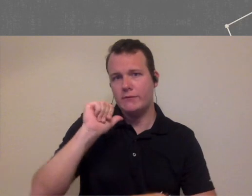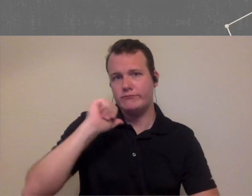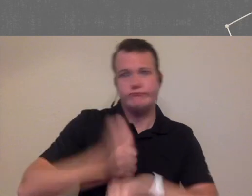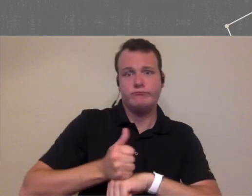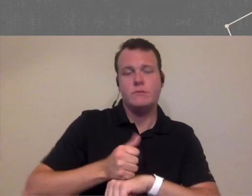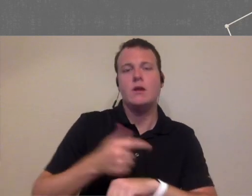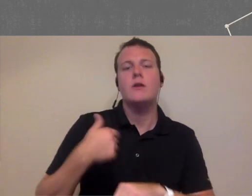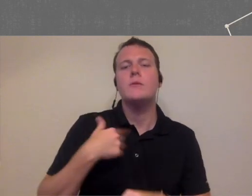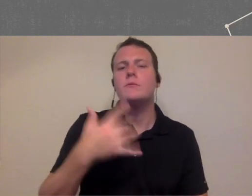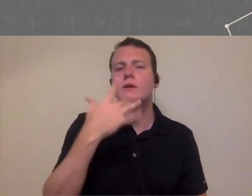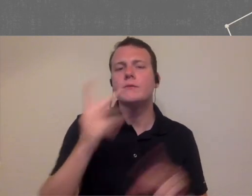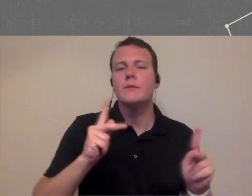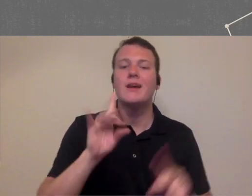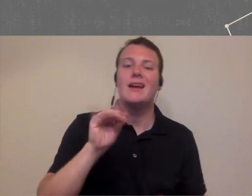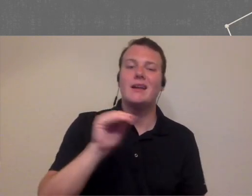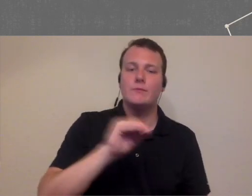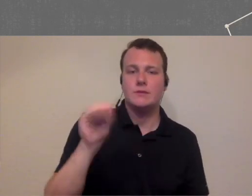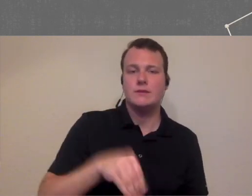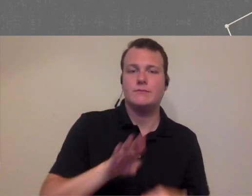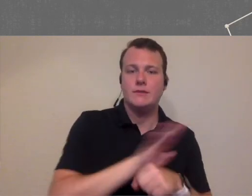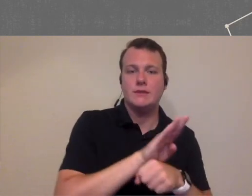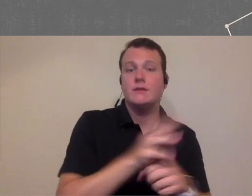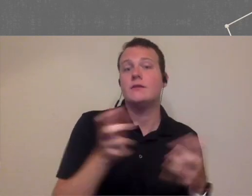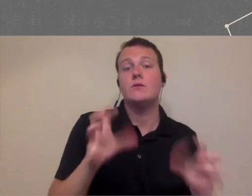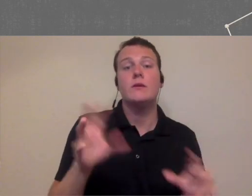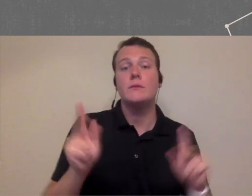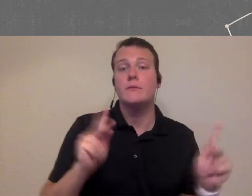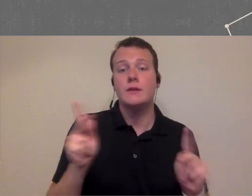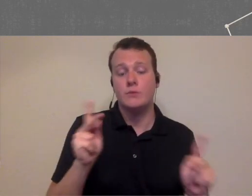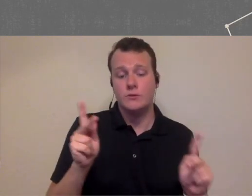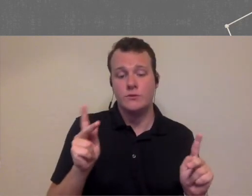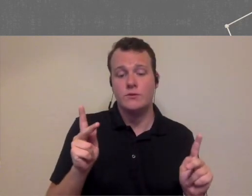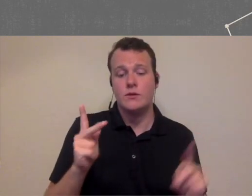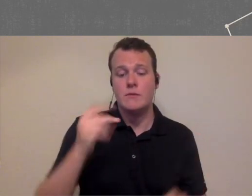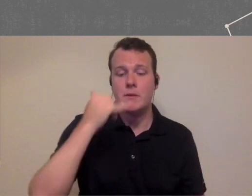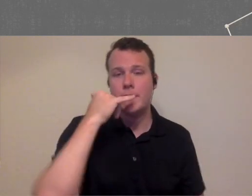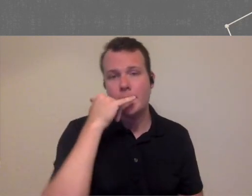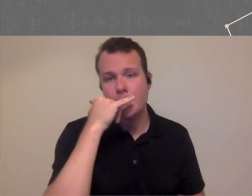people to survey about 80% busyness I don't want people on the phone all the